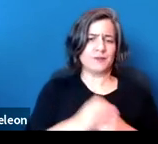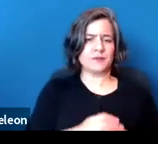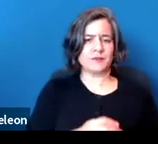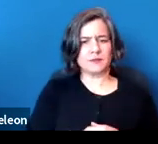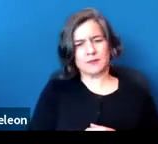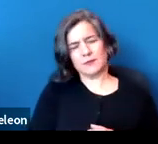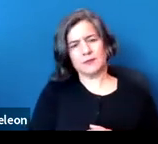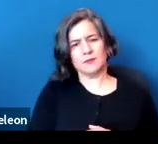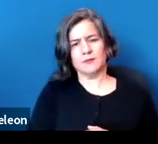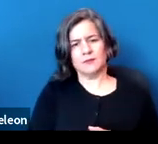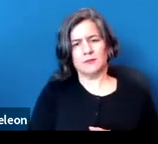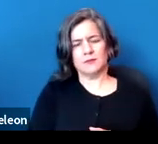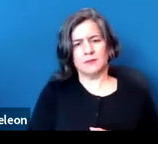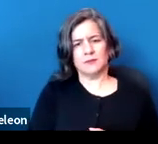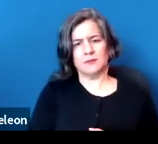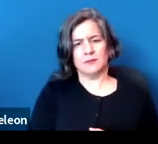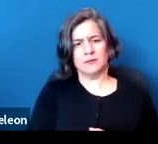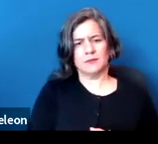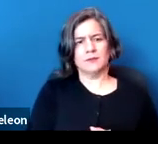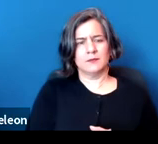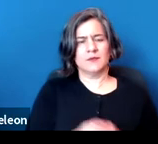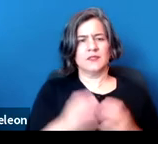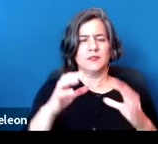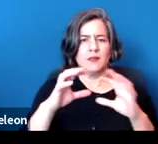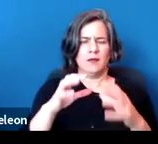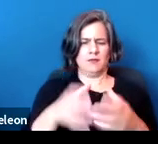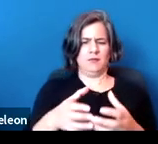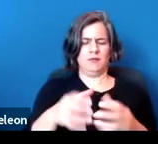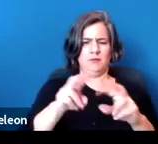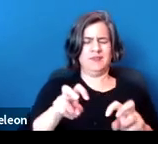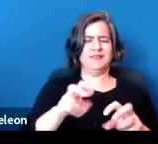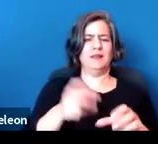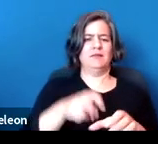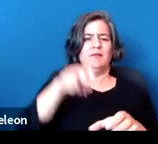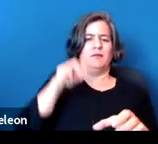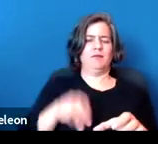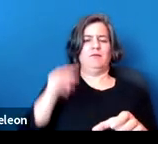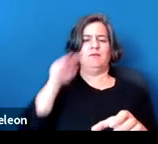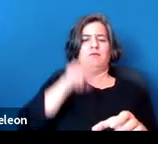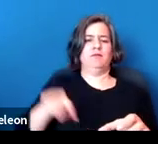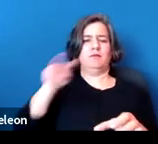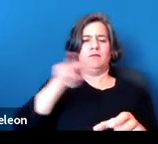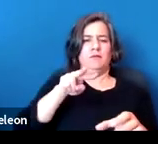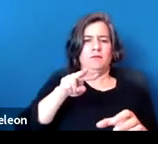So after you've identified the accommodation, the critical analysis then is, is that accommodation reasonable?